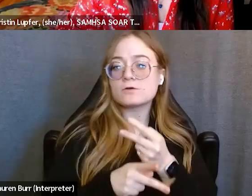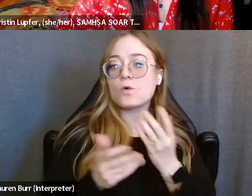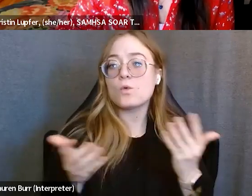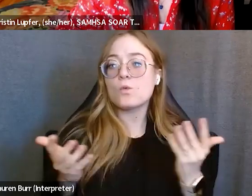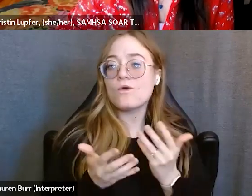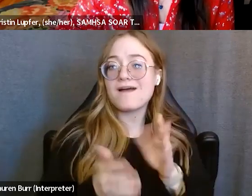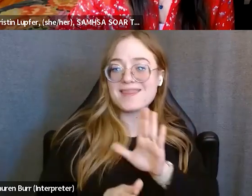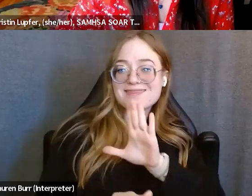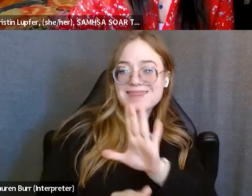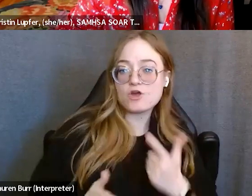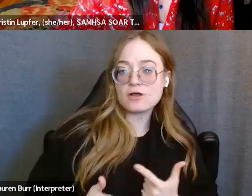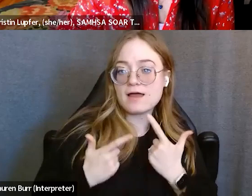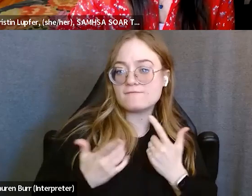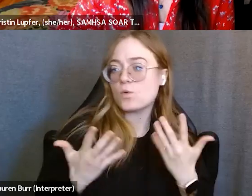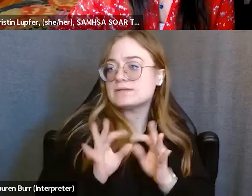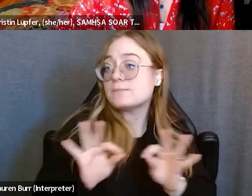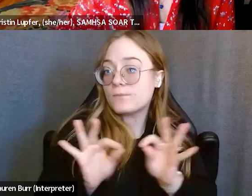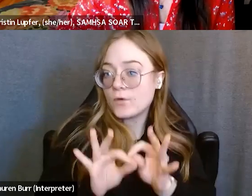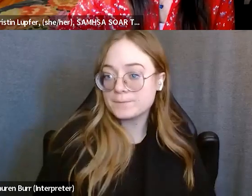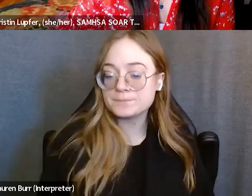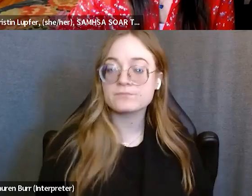So if, you know, they have children